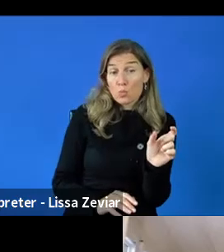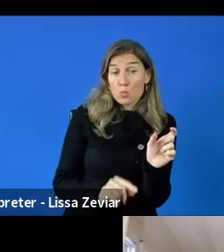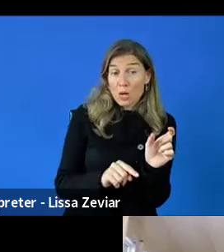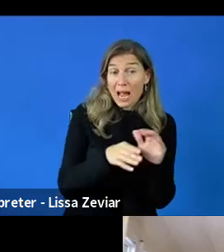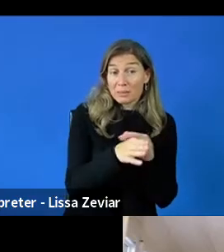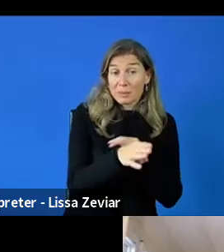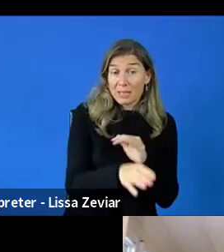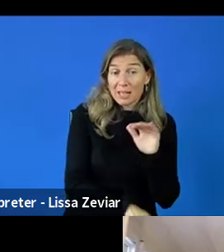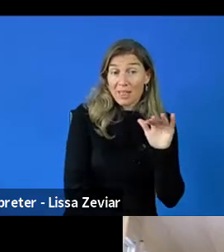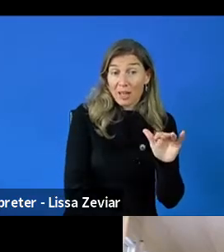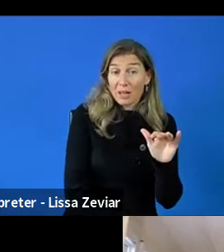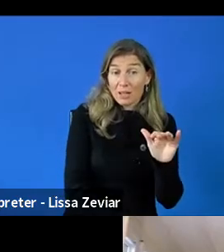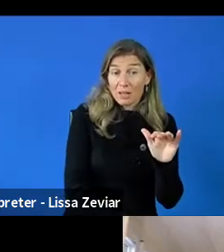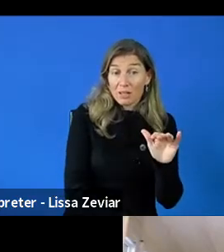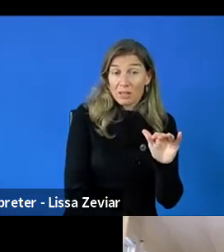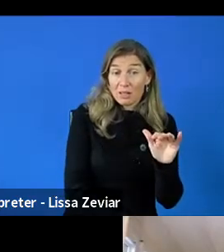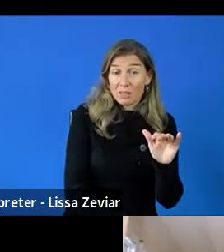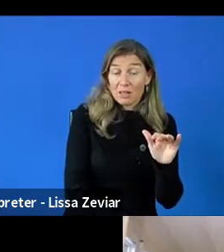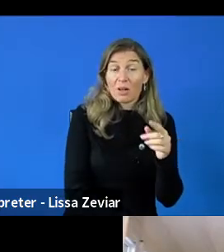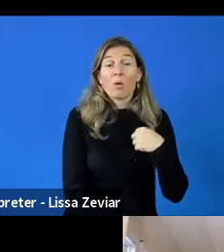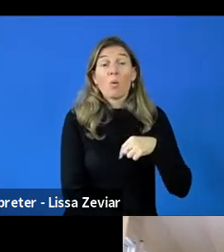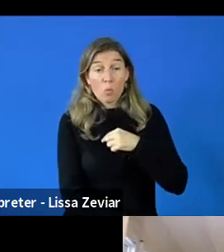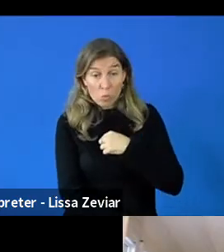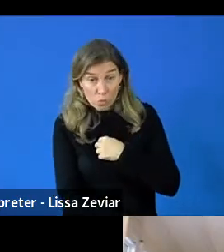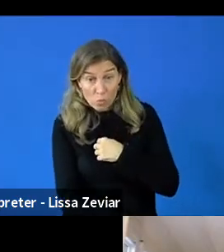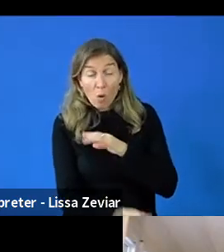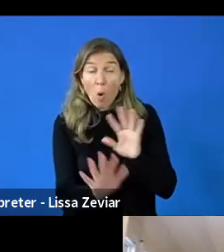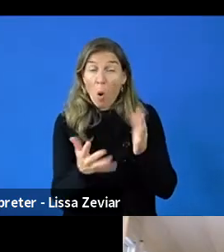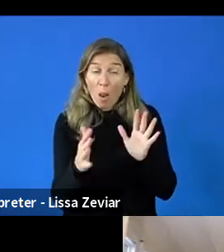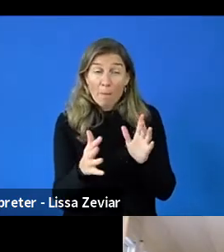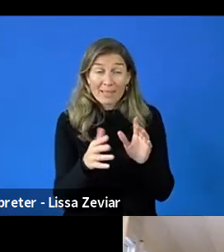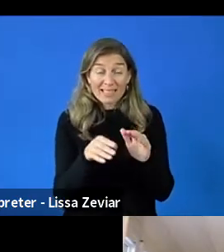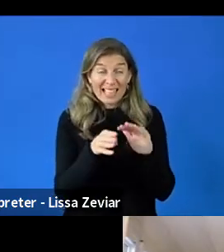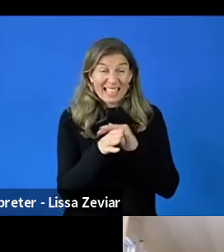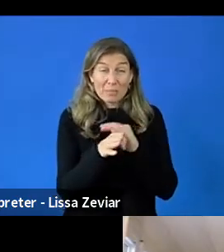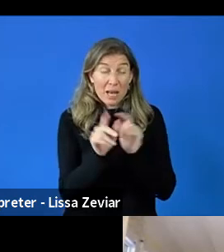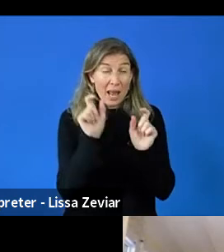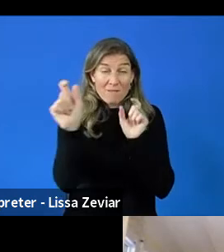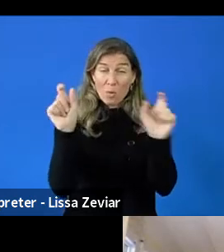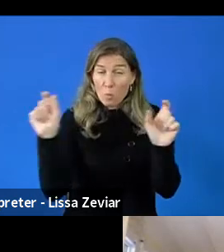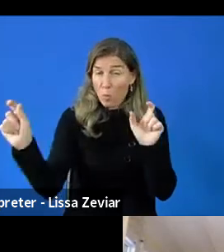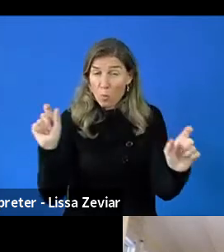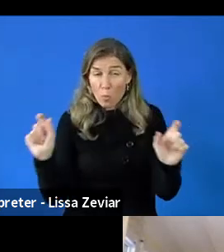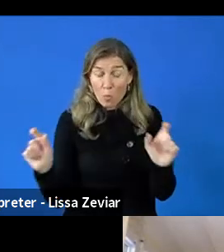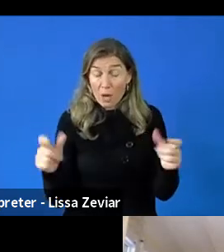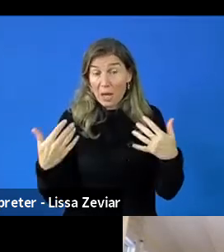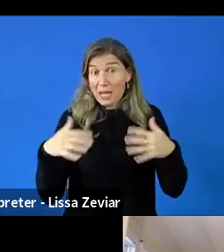We managed to put it almost anywhere. It is amazing. And they know that.